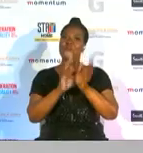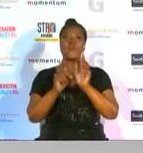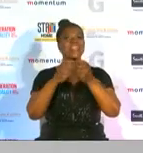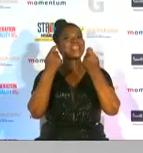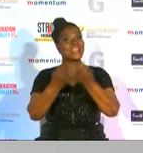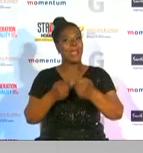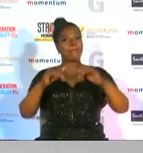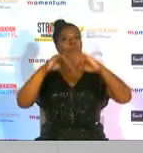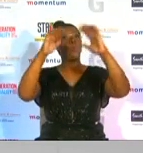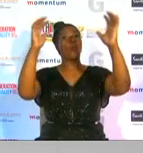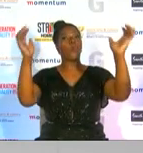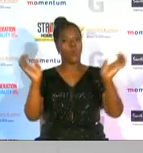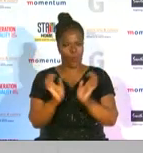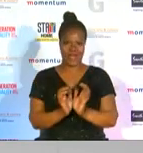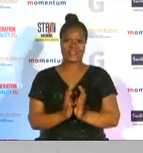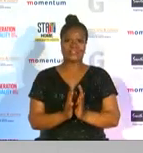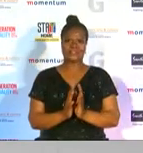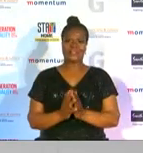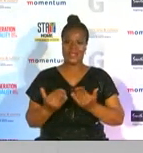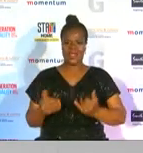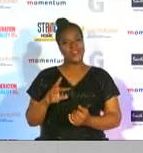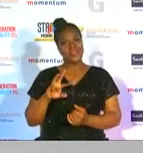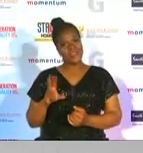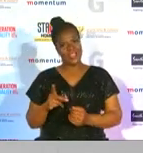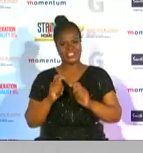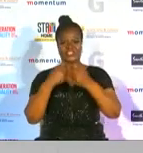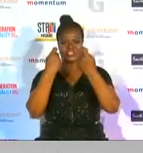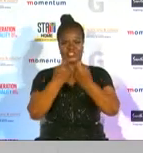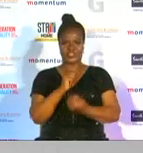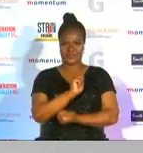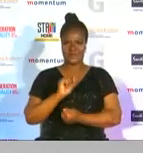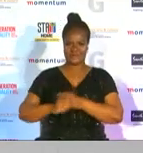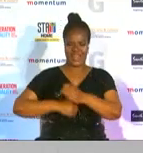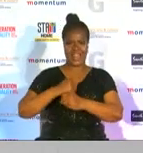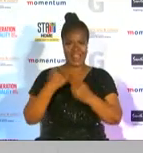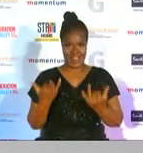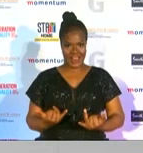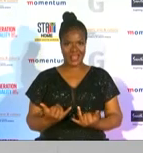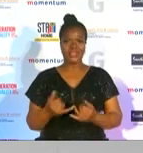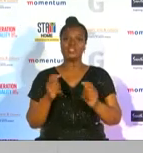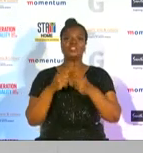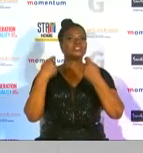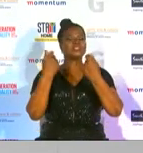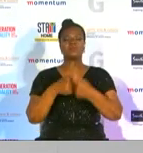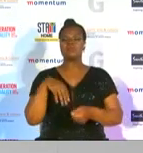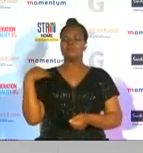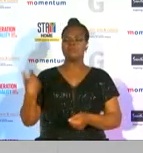now the next award is the team of the year this award honors a team that has produced outstanding results